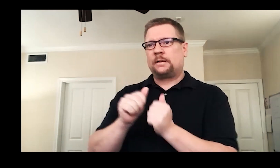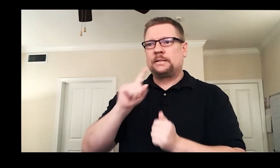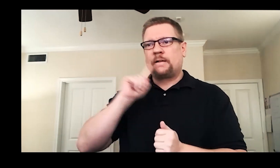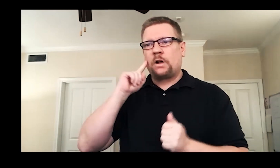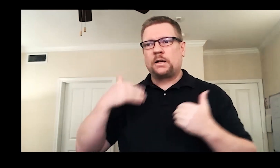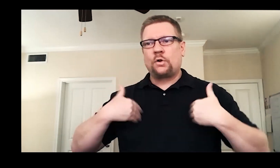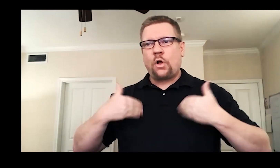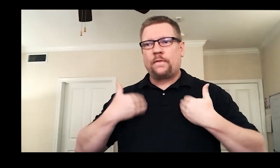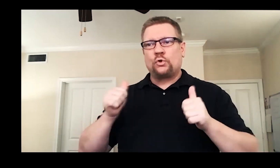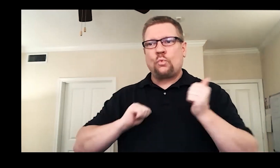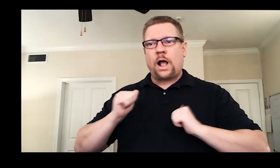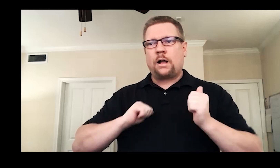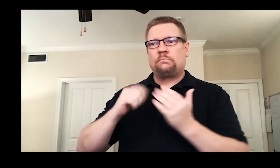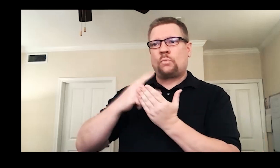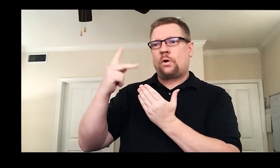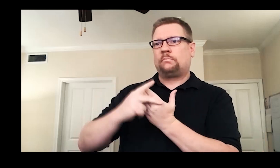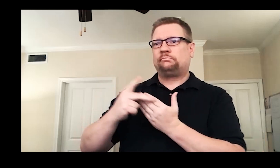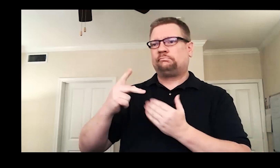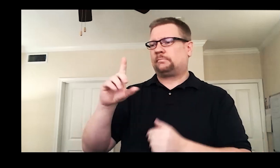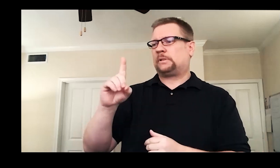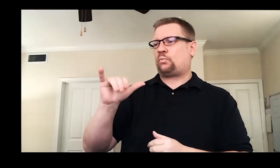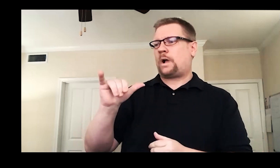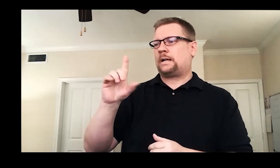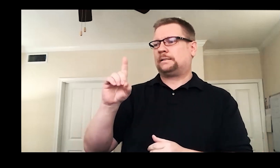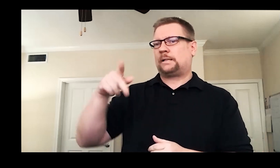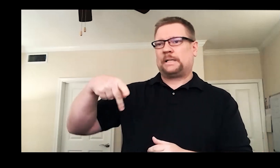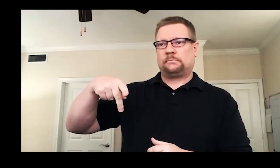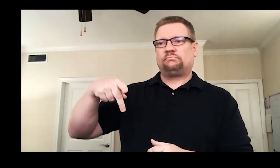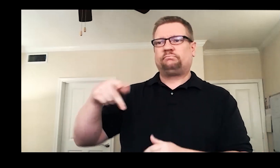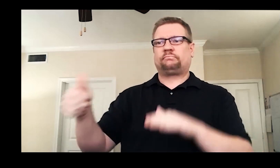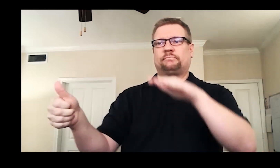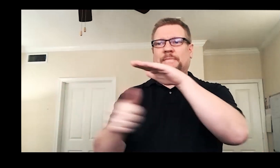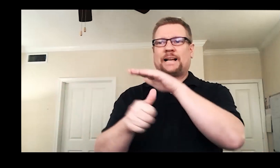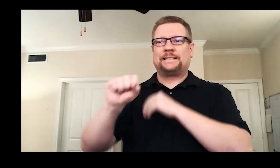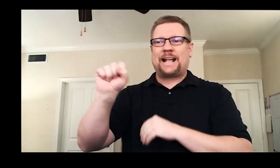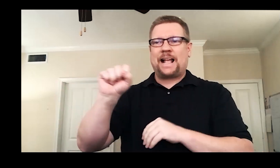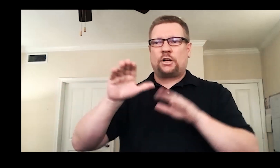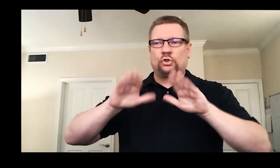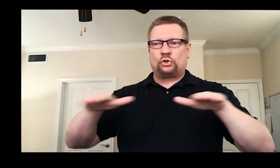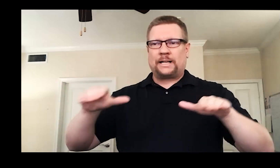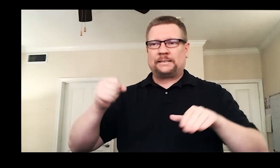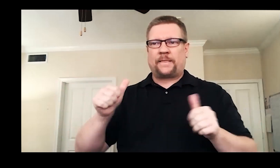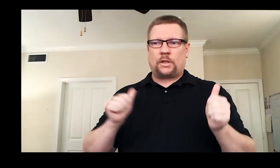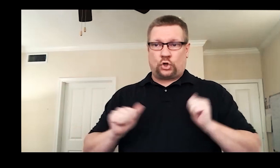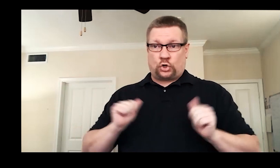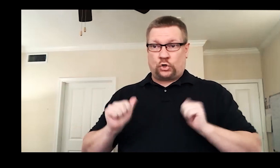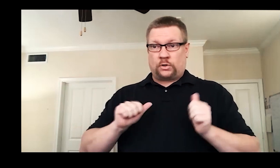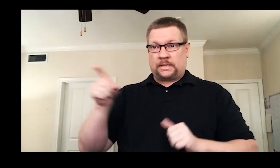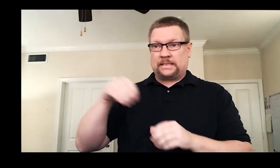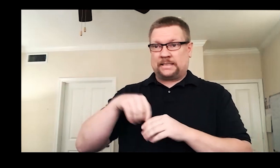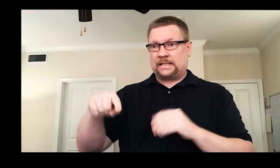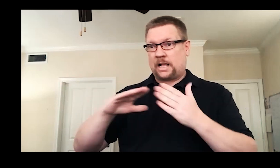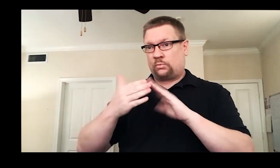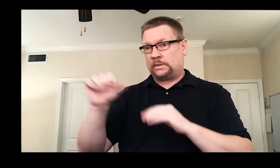in the Deaf Youth Drama Program, DYDP, under the auspices of Seattle Children's Theater in Seattle.